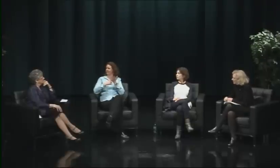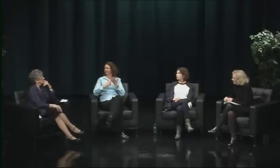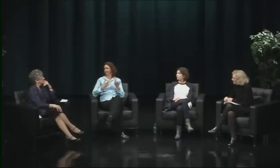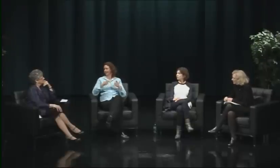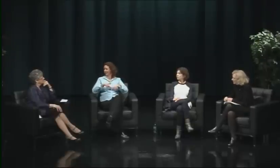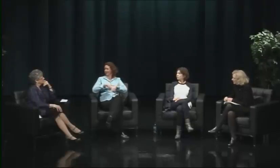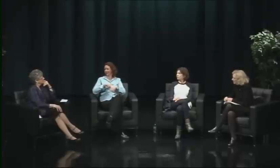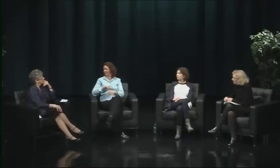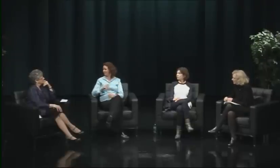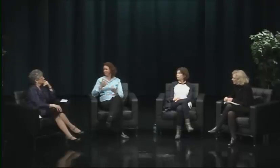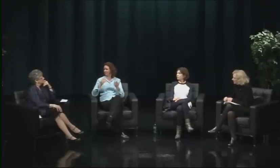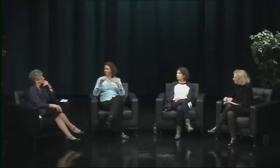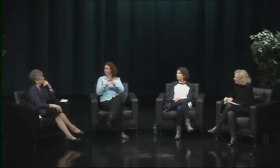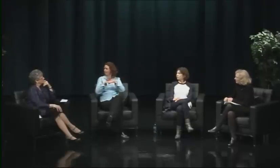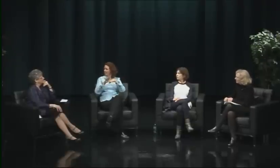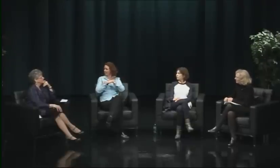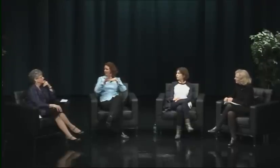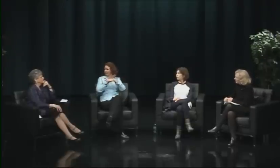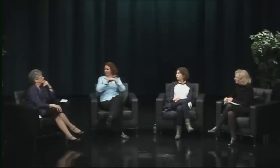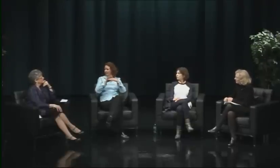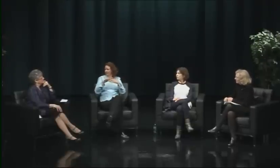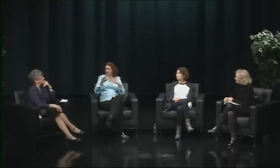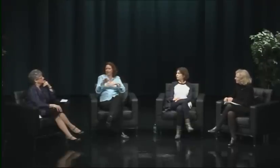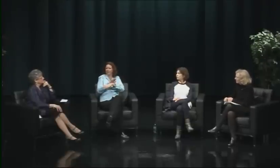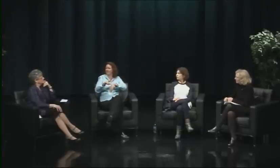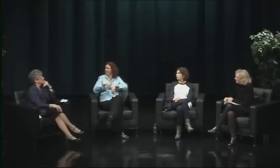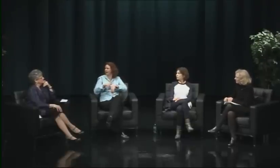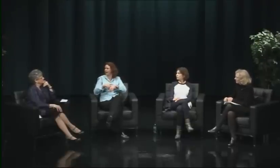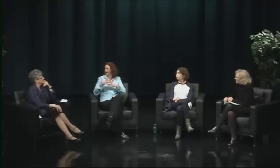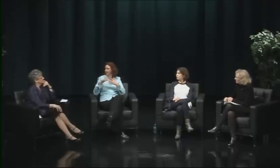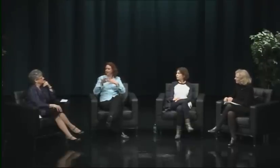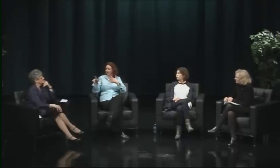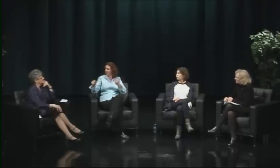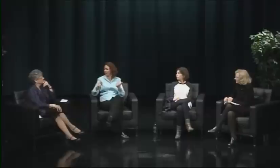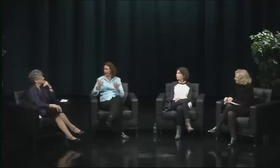and they weren't challenged by women.